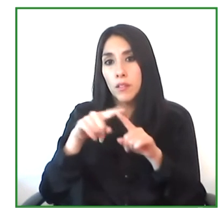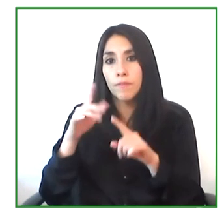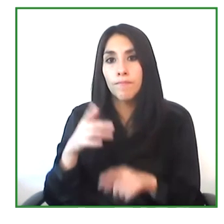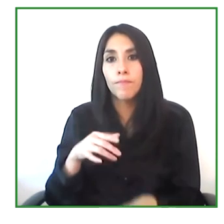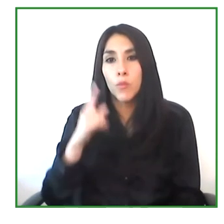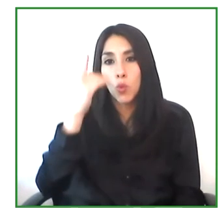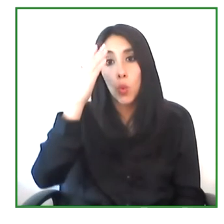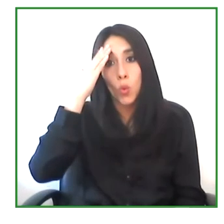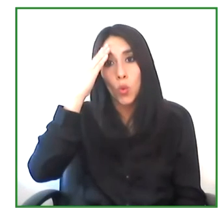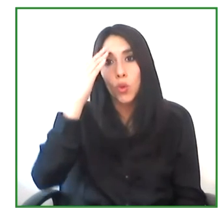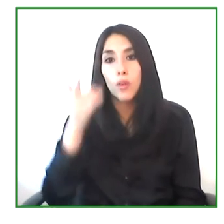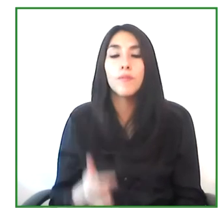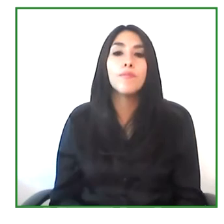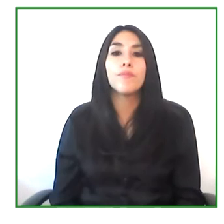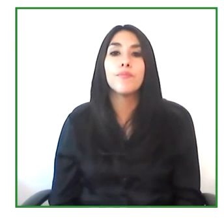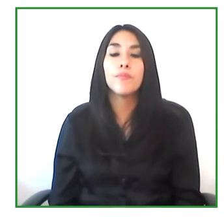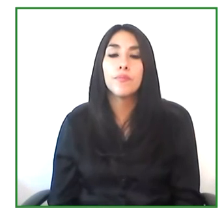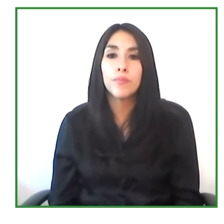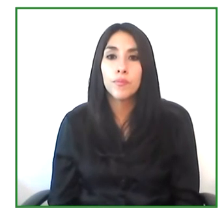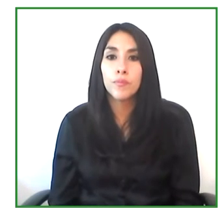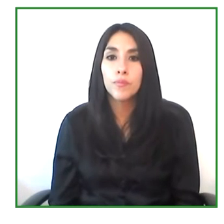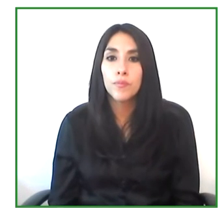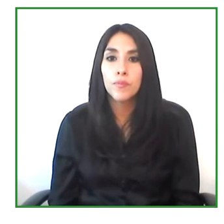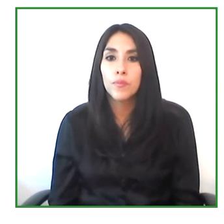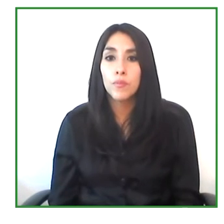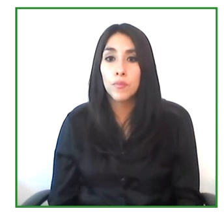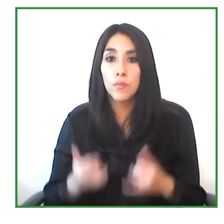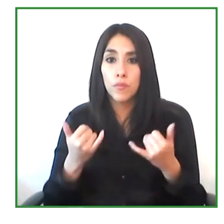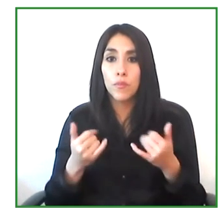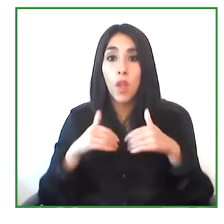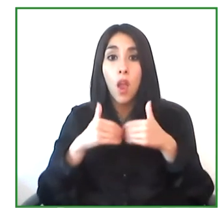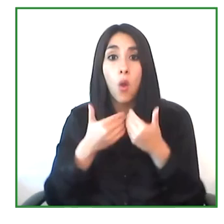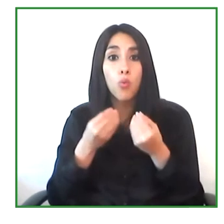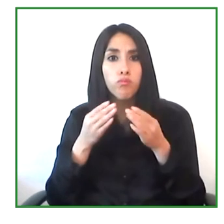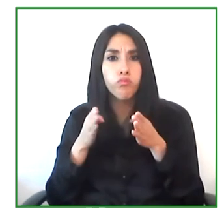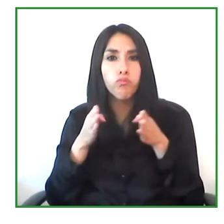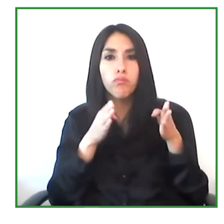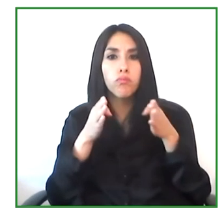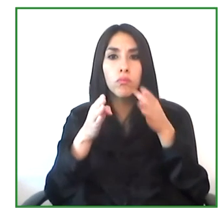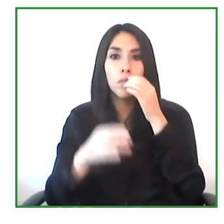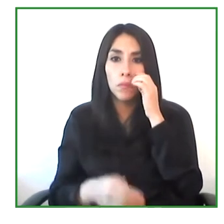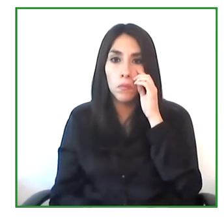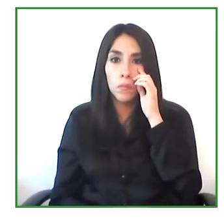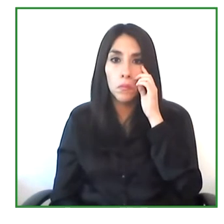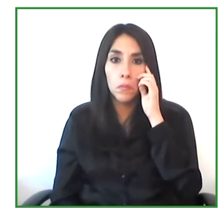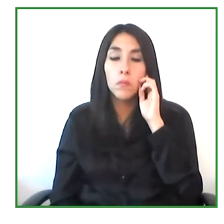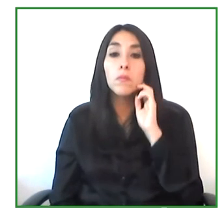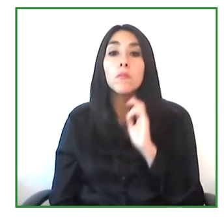considering that this path of inclusion is something that we have to build together.